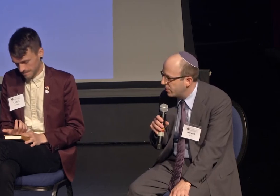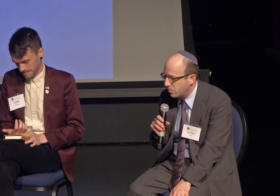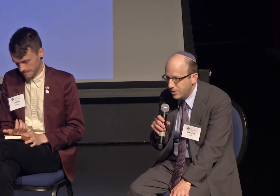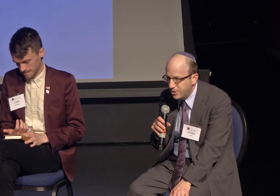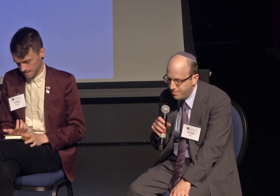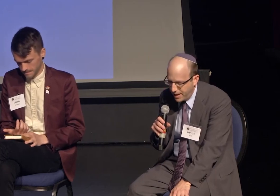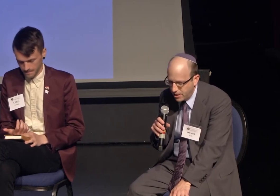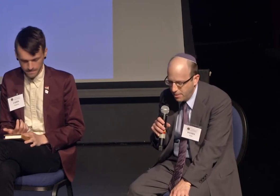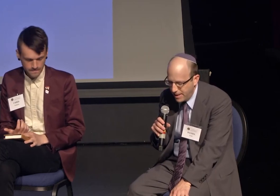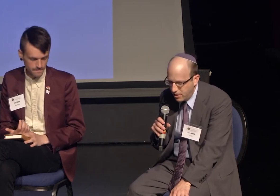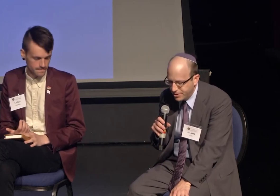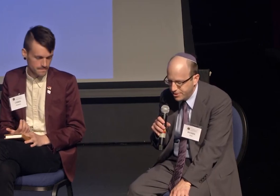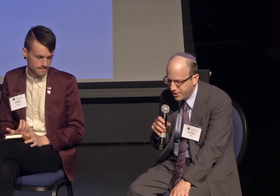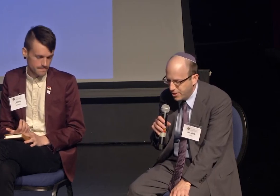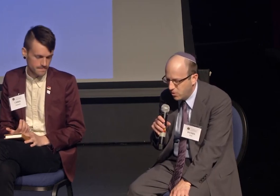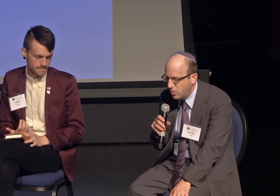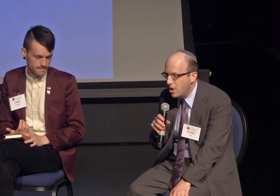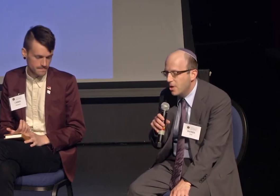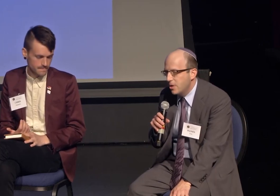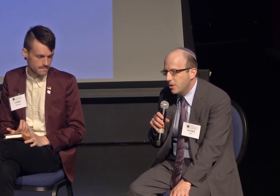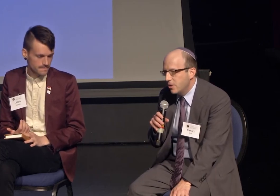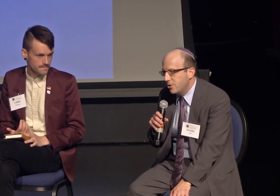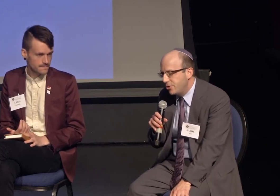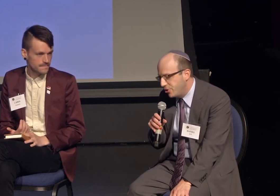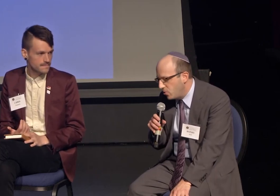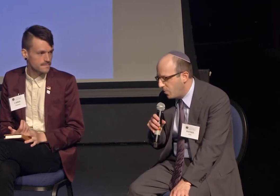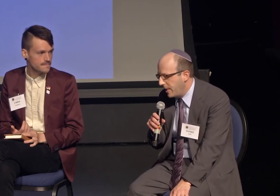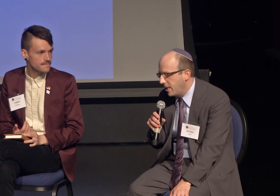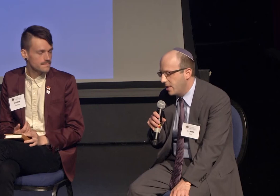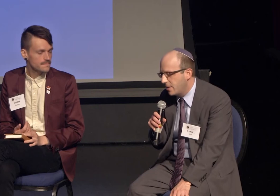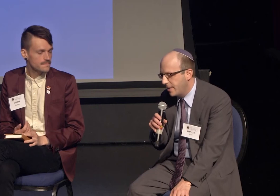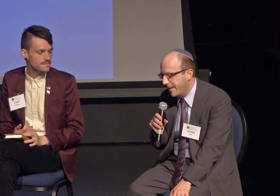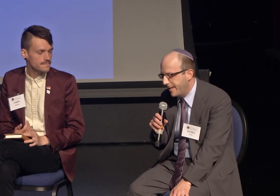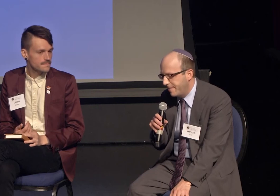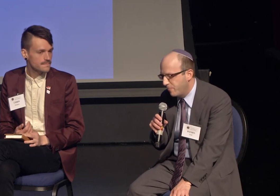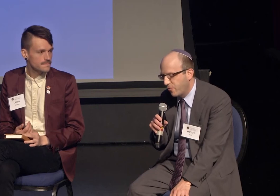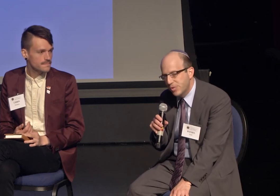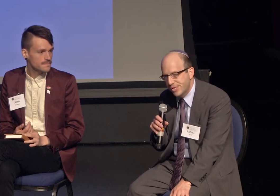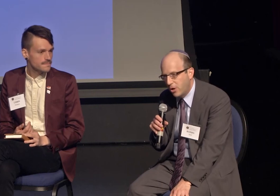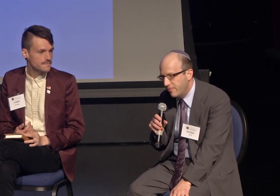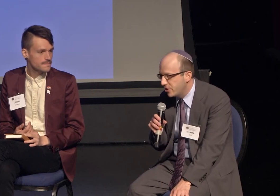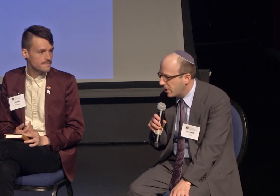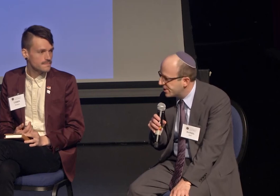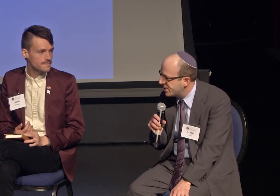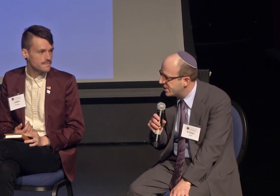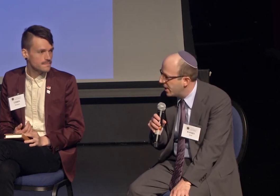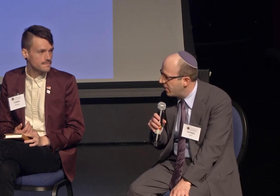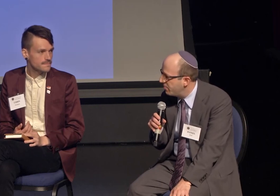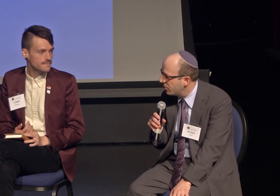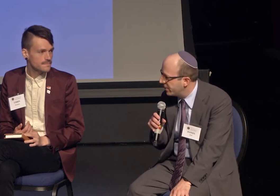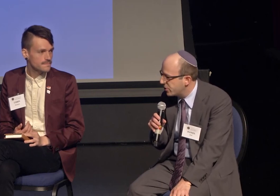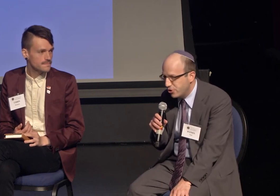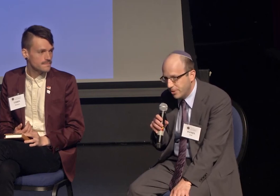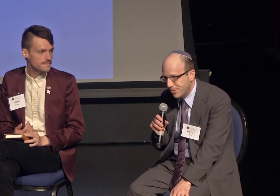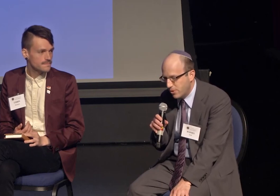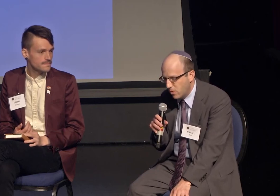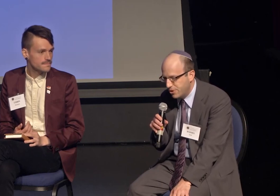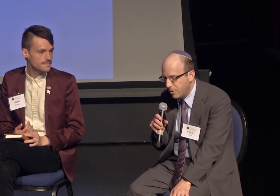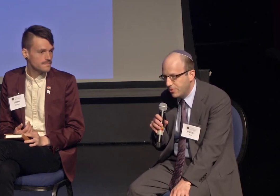with a real debate about do we first solve injustices and then build relationships